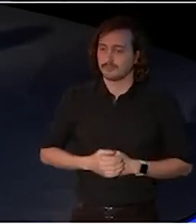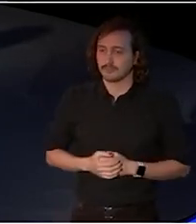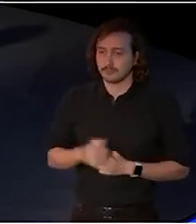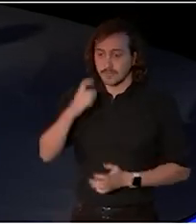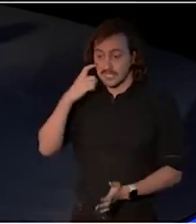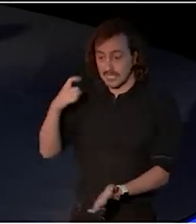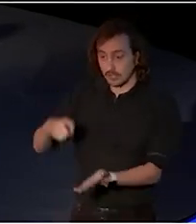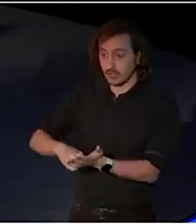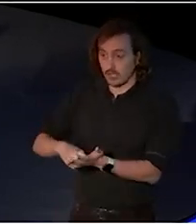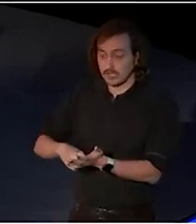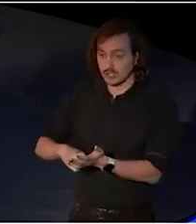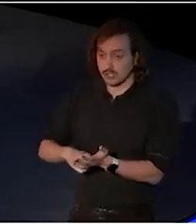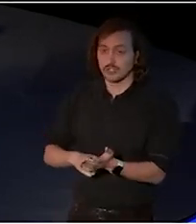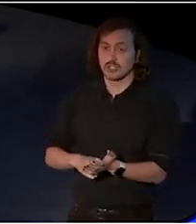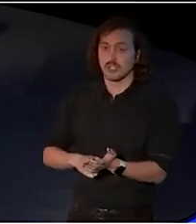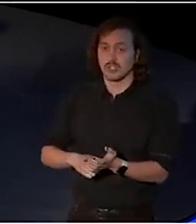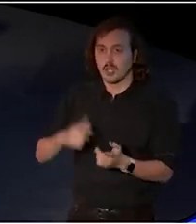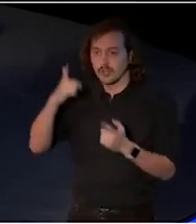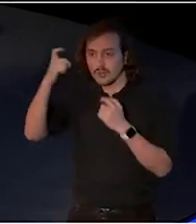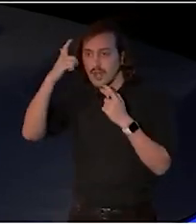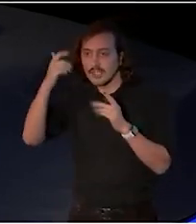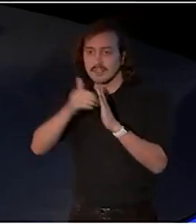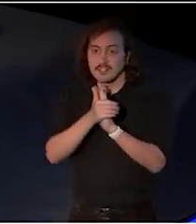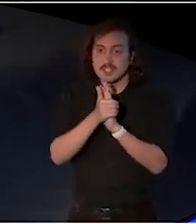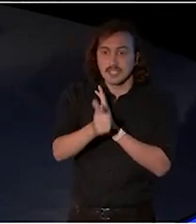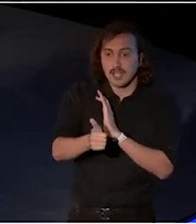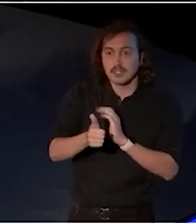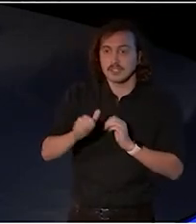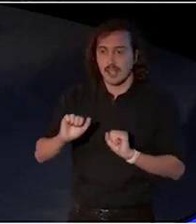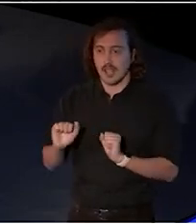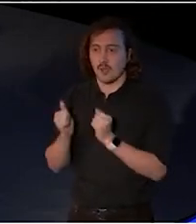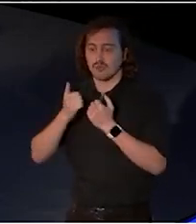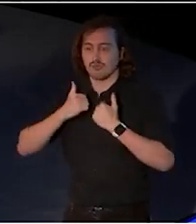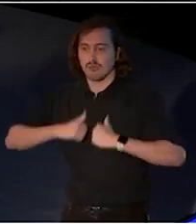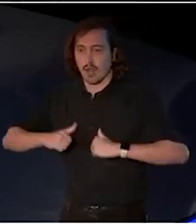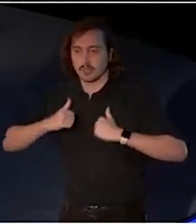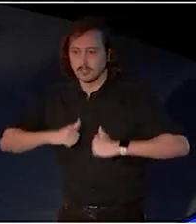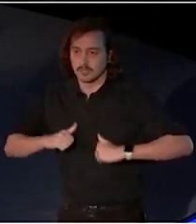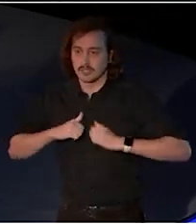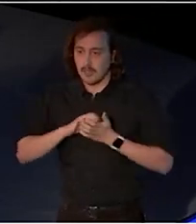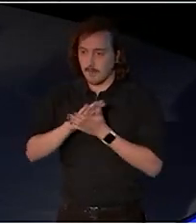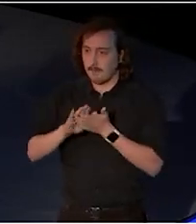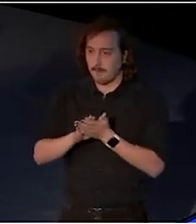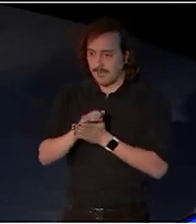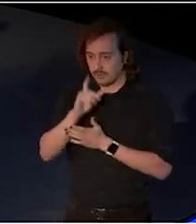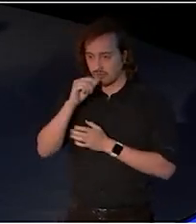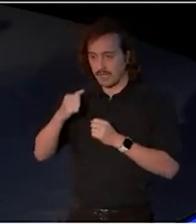skills and practice forge our cultural identity and give it expression.